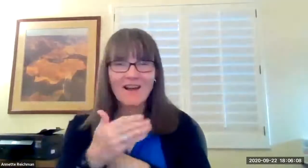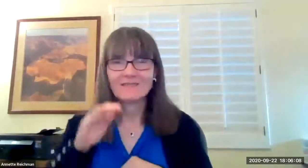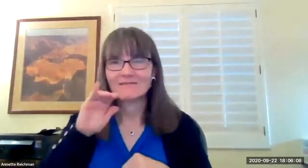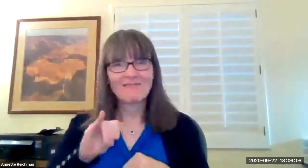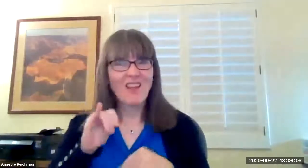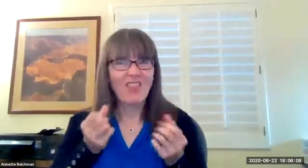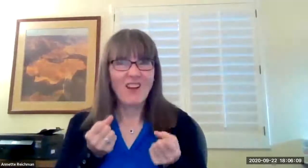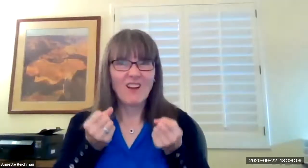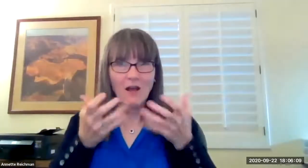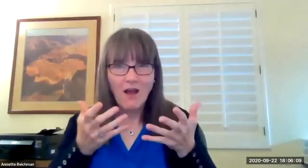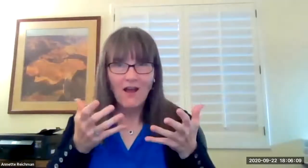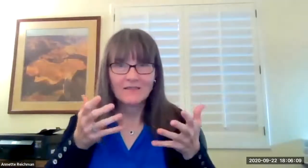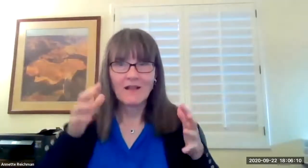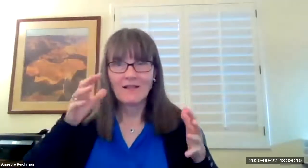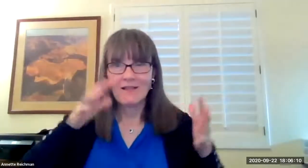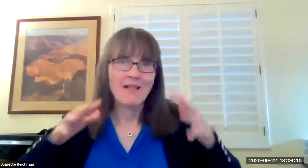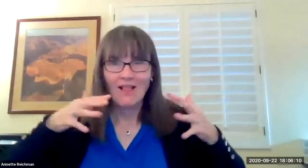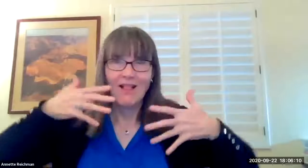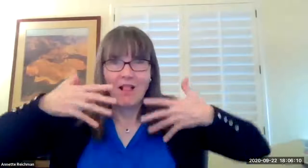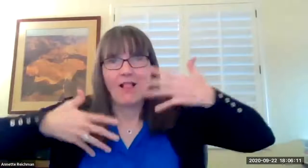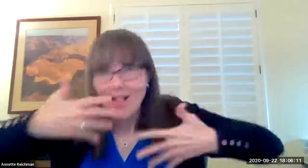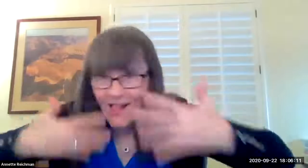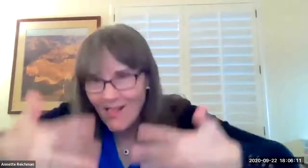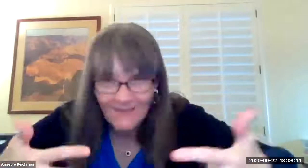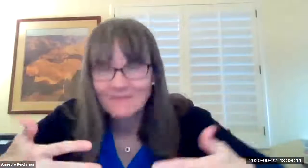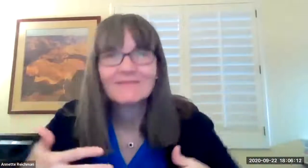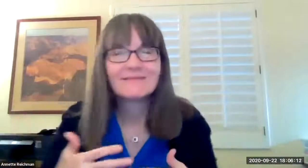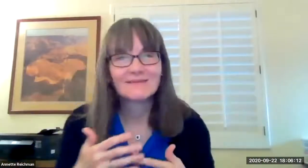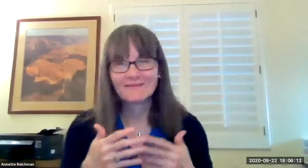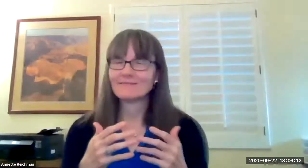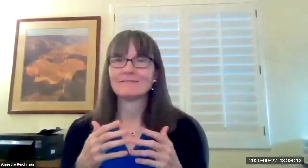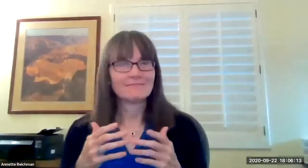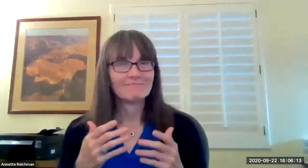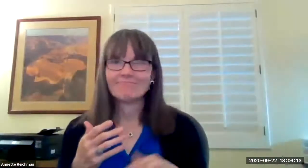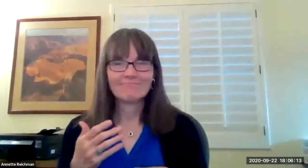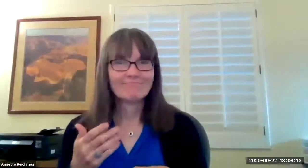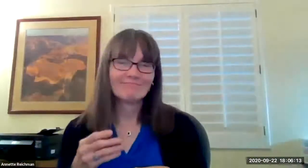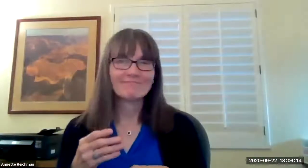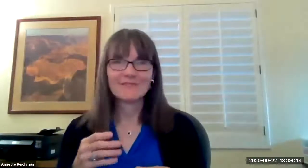our schools closed overnight and this